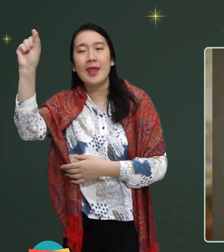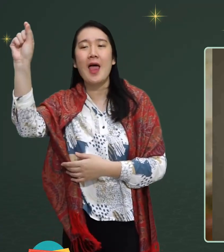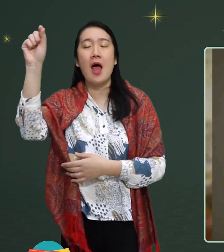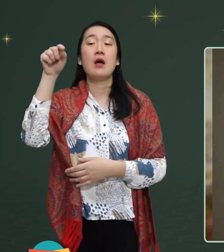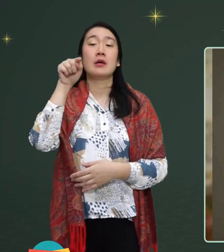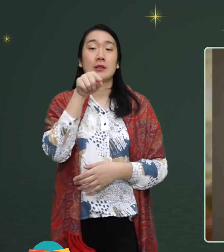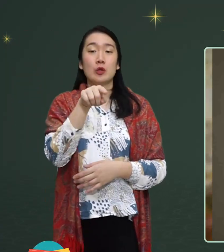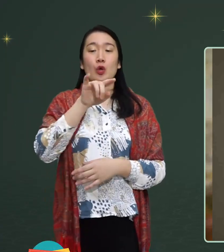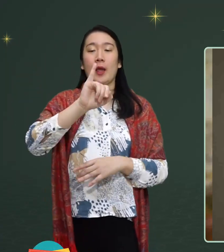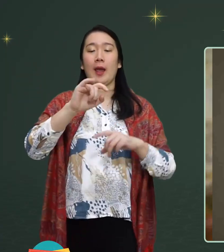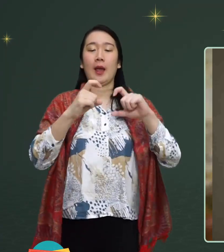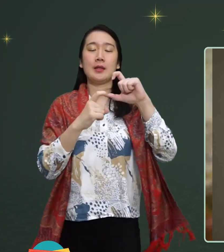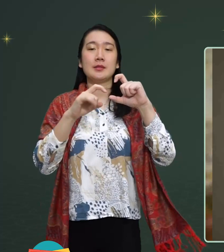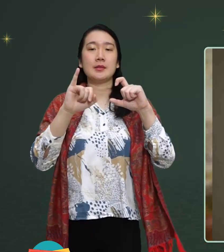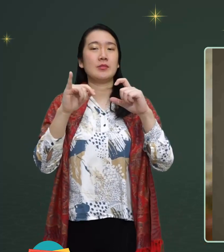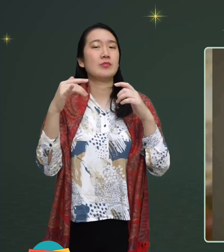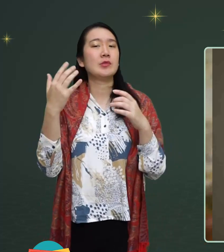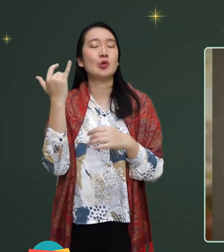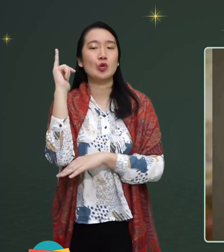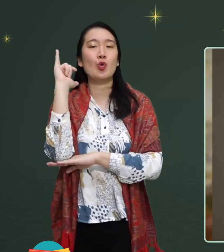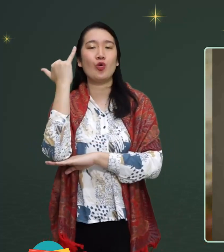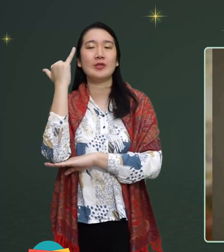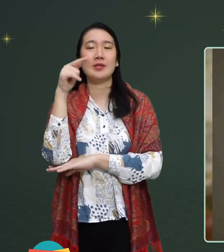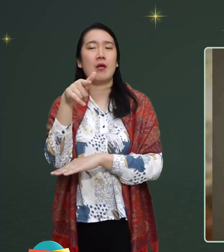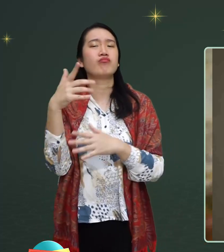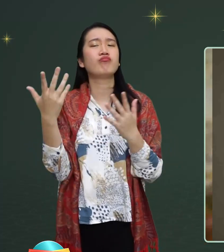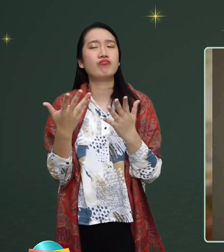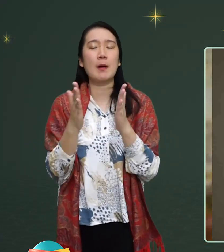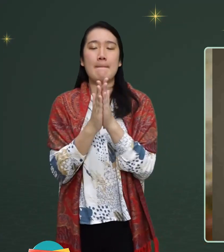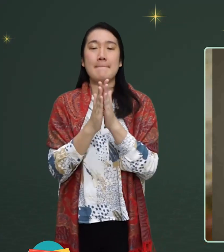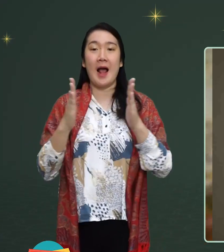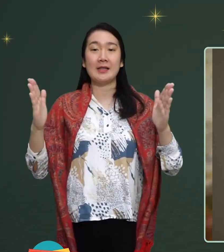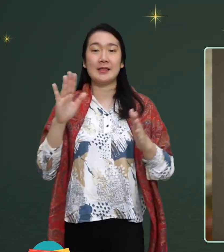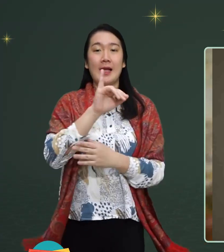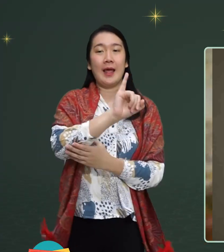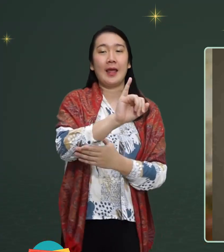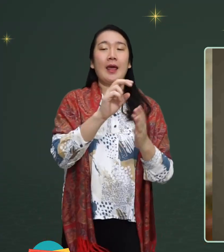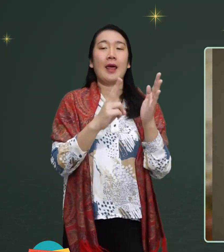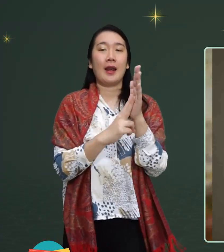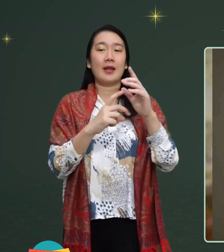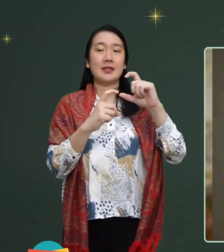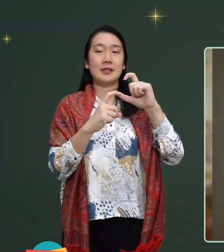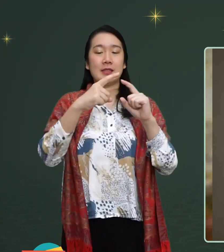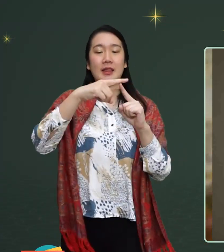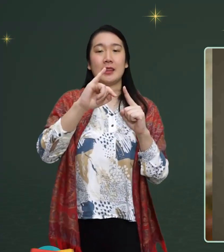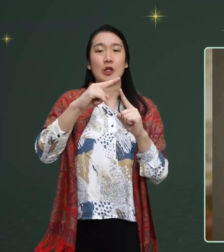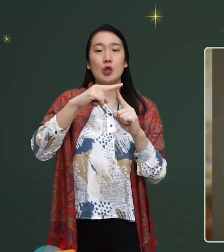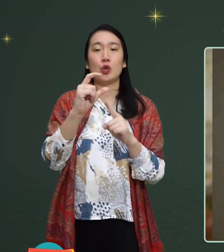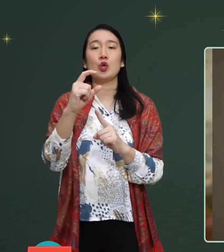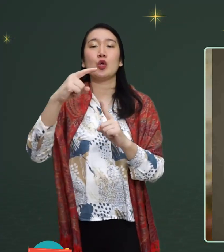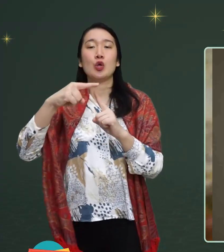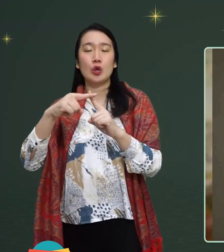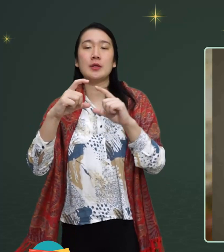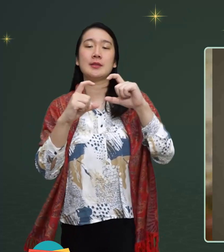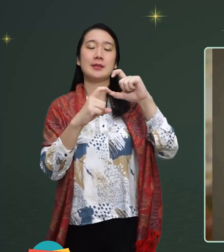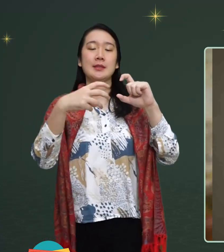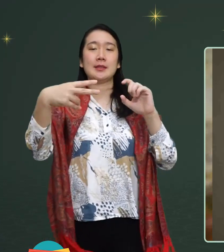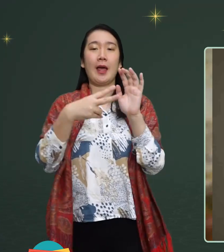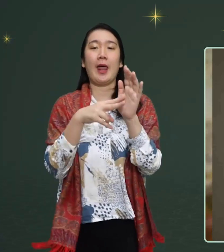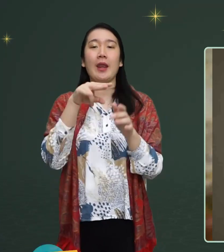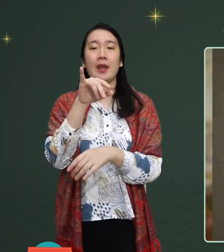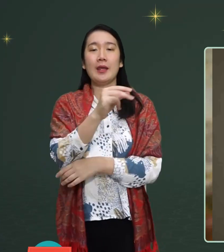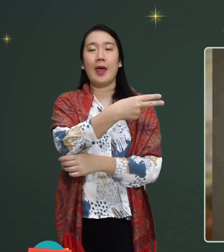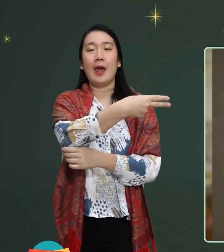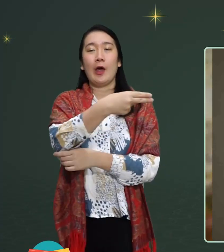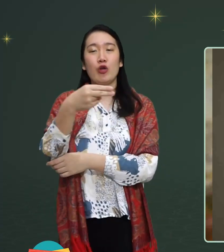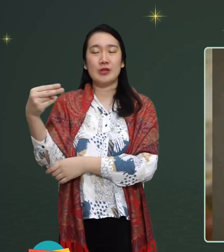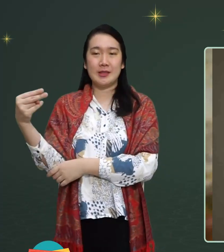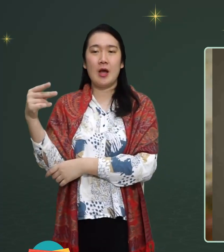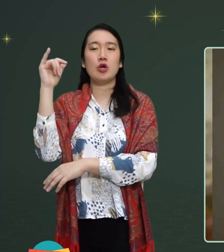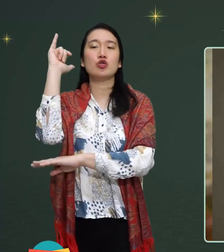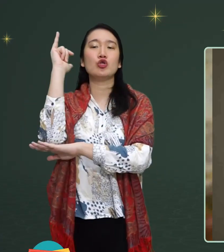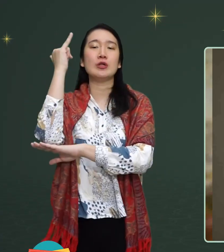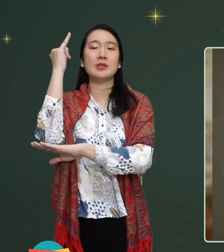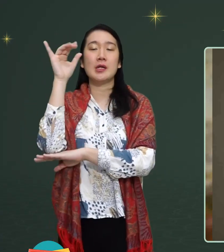and continued studying at ISI Jogja, Yogyakarta Indonesian Art Institute